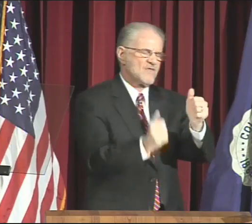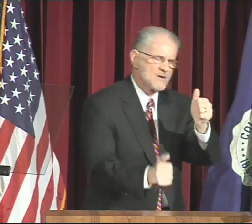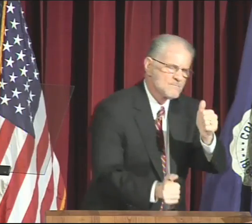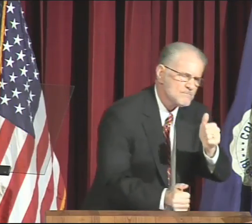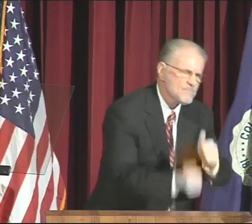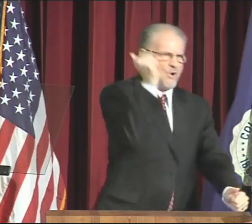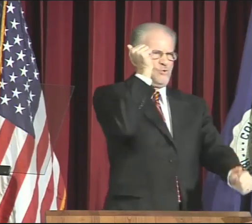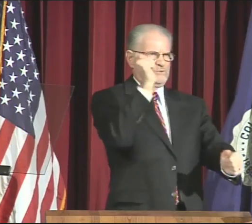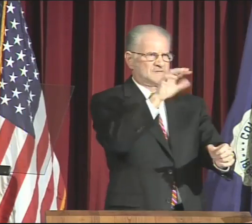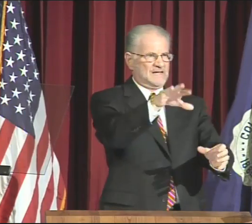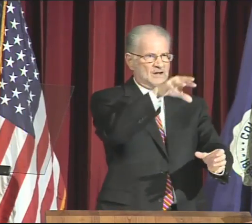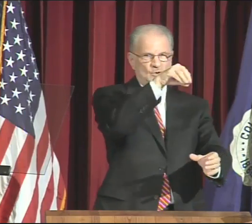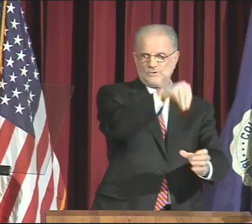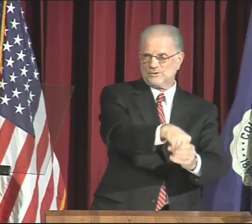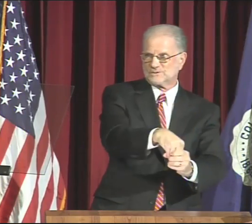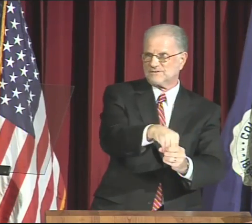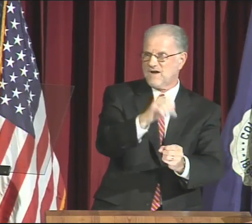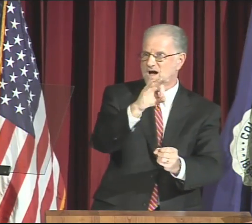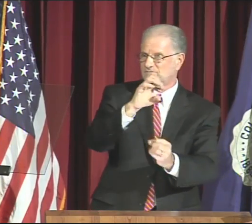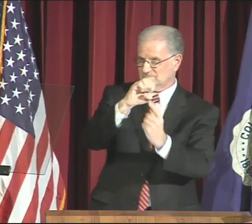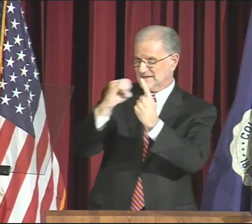We WILL WORK for the most inclusive